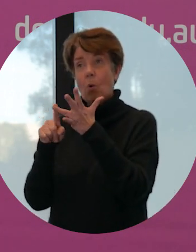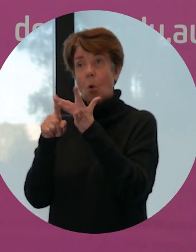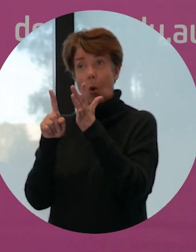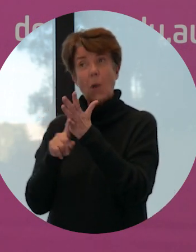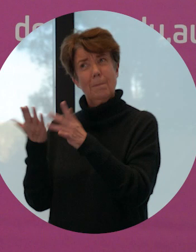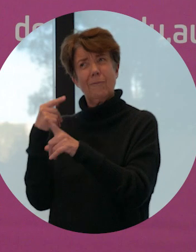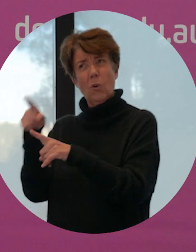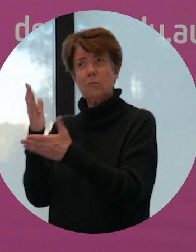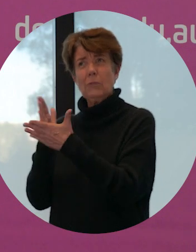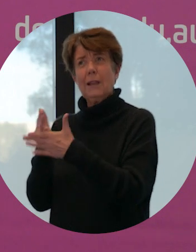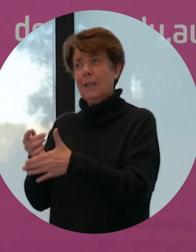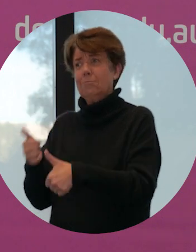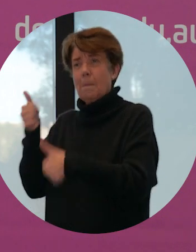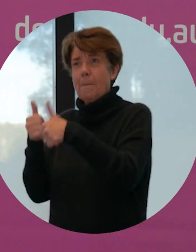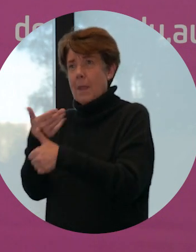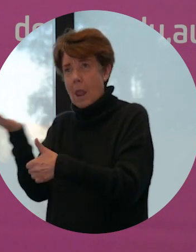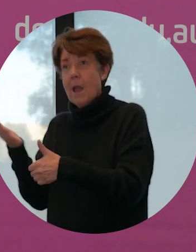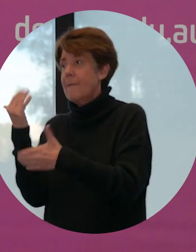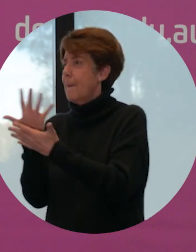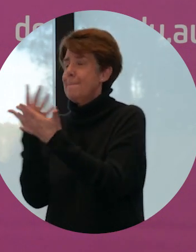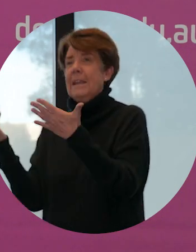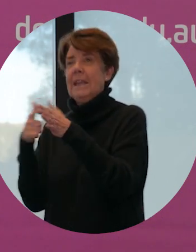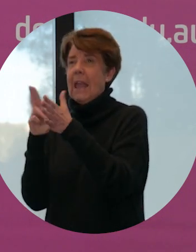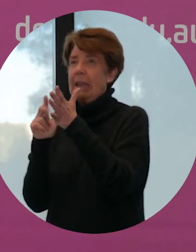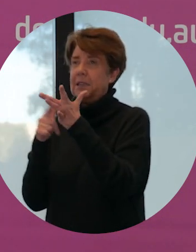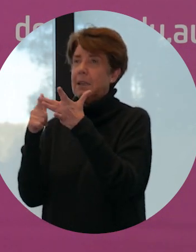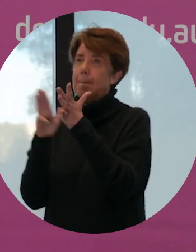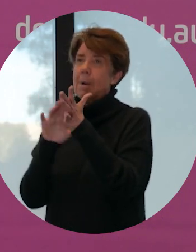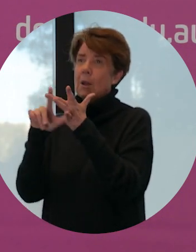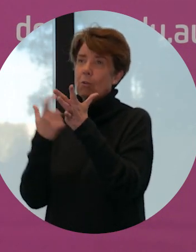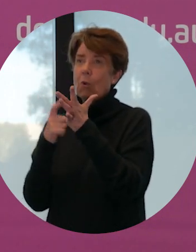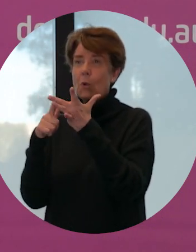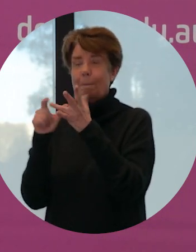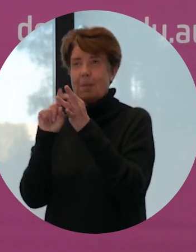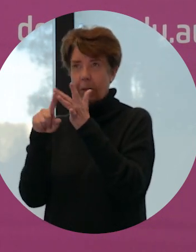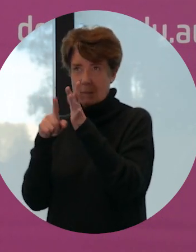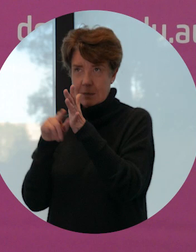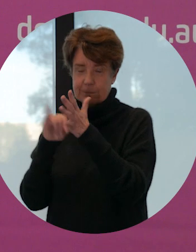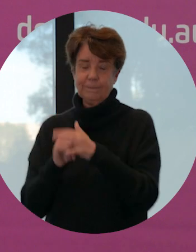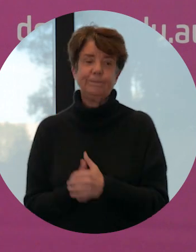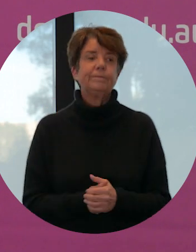extensively used as an antimicrobial. We also stumbled upon the fact that not only